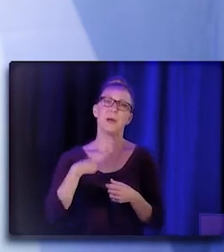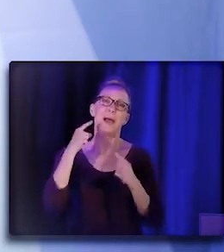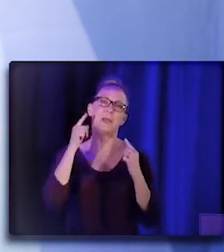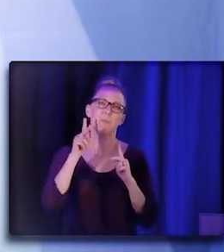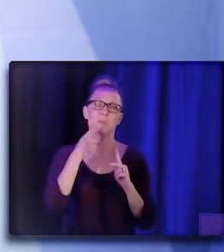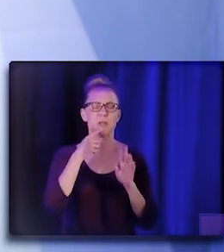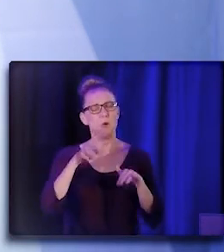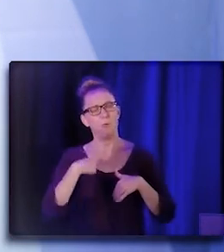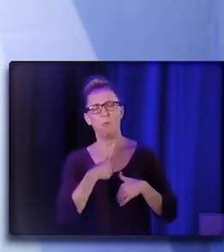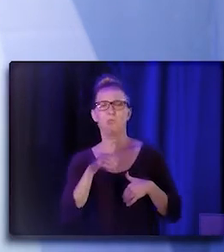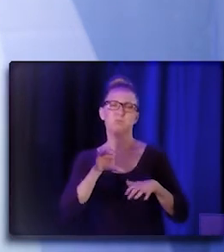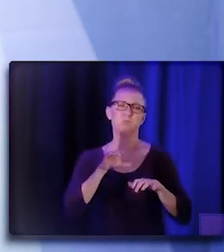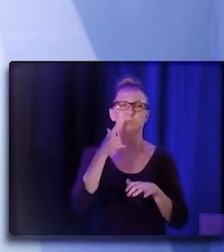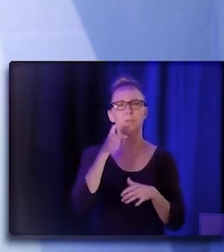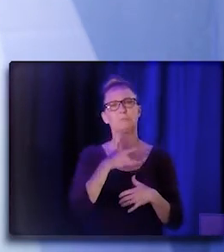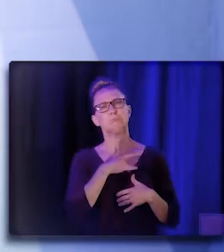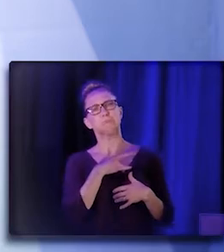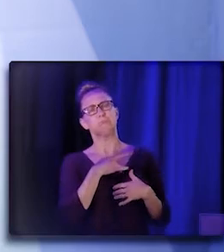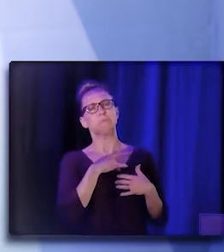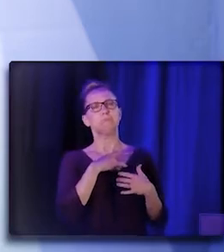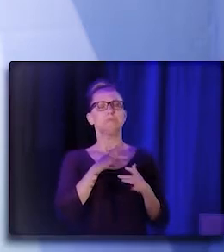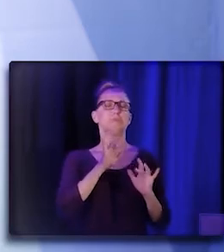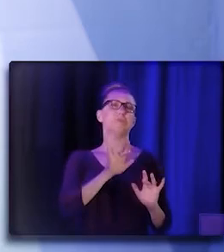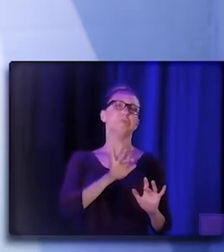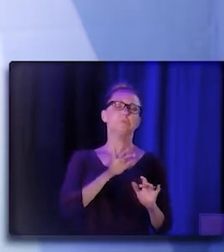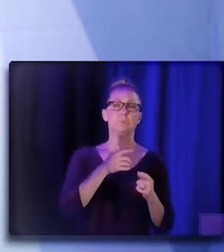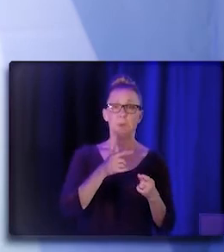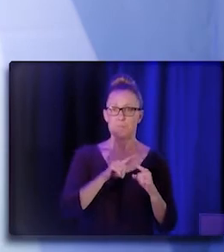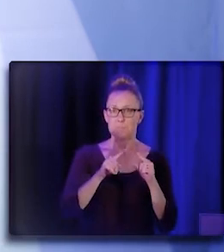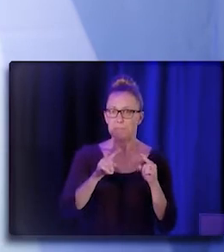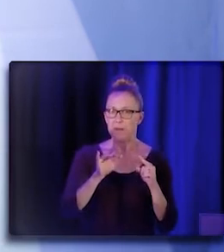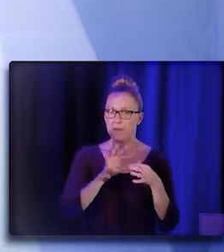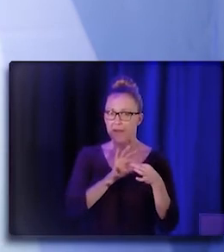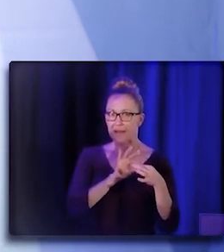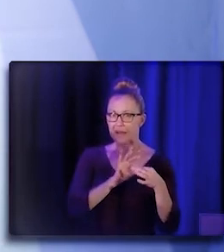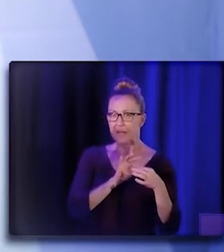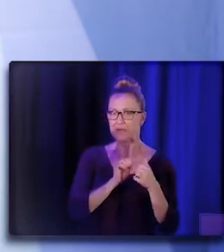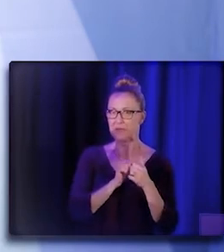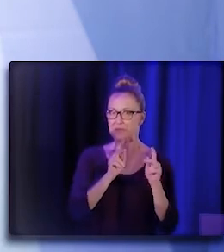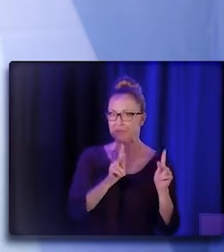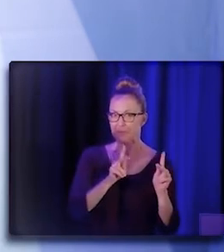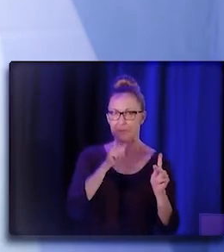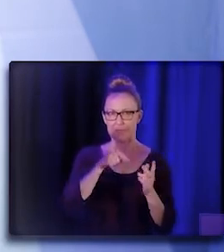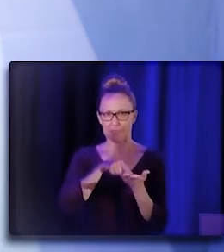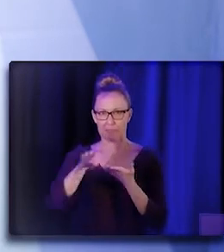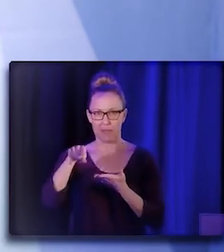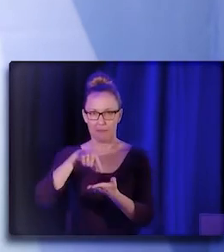or, you know, the Bayanihan spirit, the community spirit, but the Bayanihan spirit doesn't pay the bills at the end of the day.